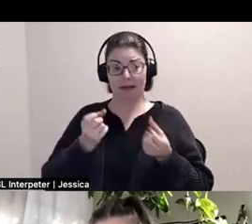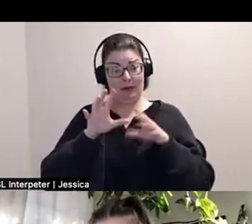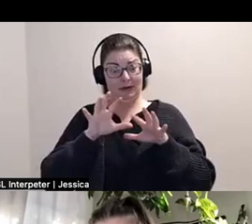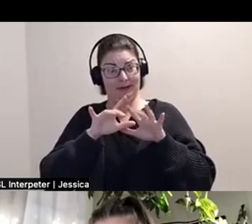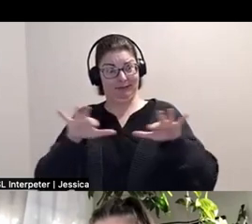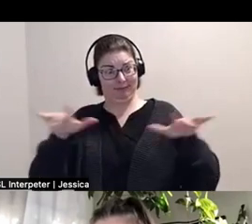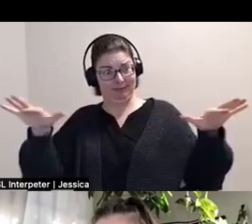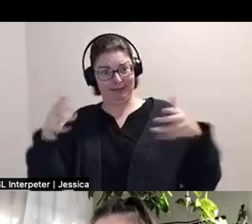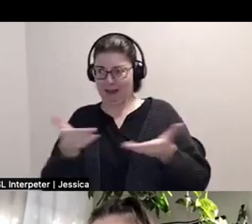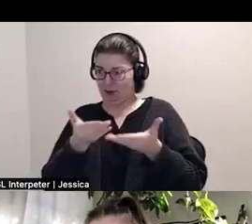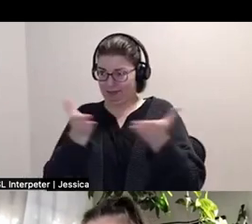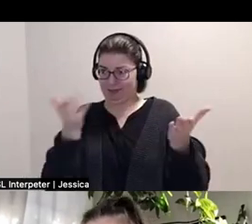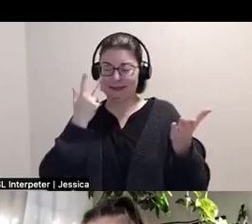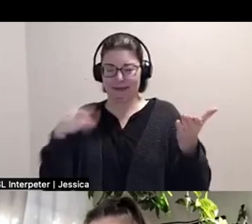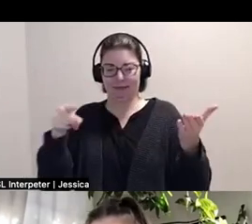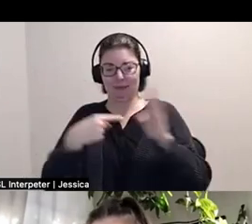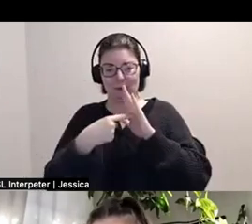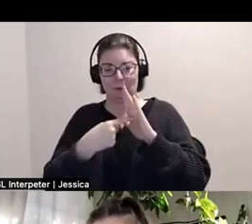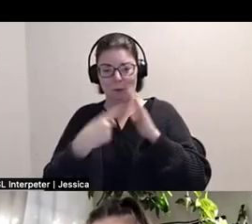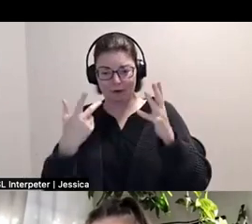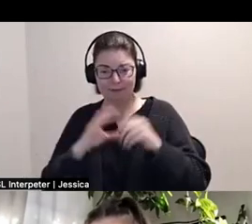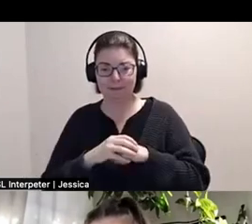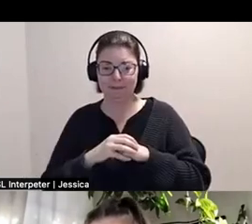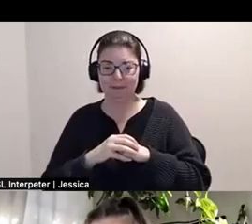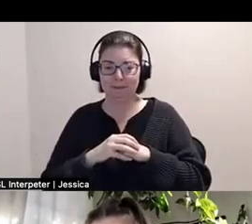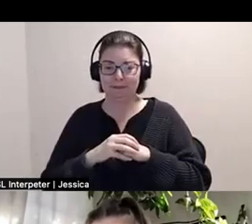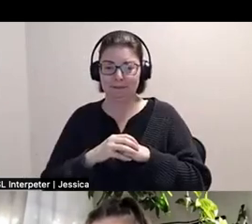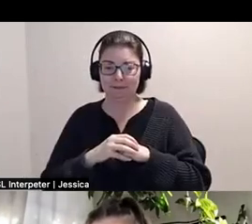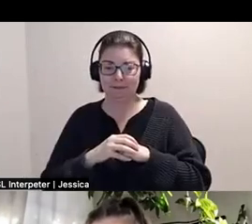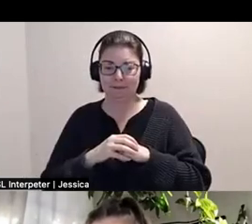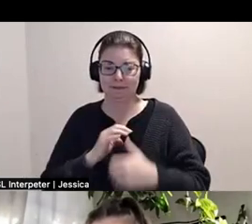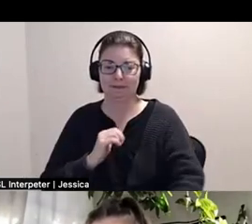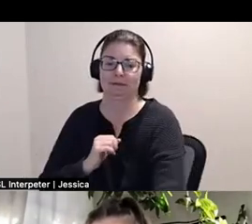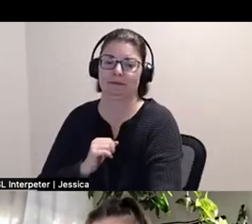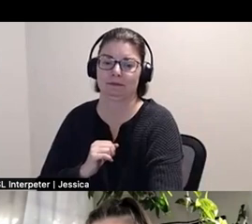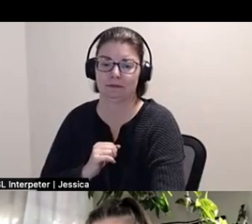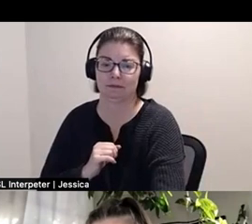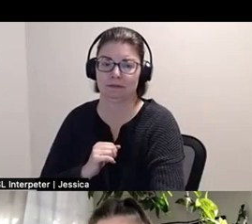speaks to a loved urgency in the ways in which embodied experiences